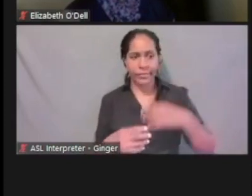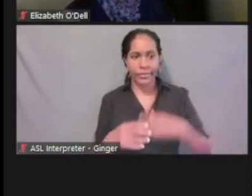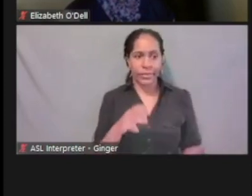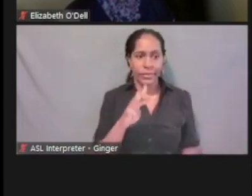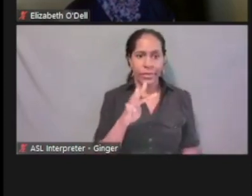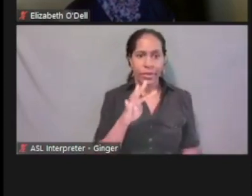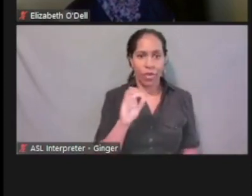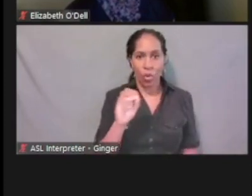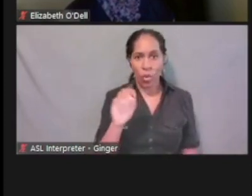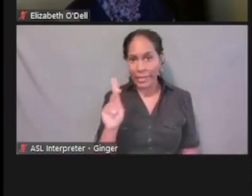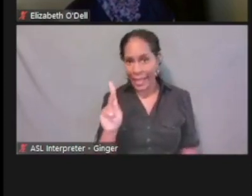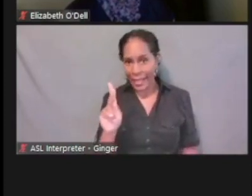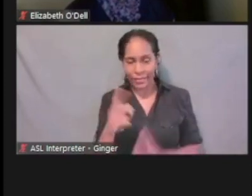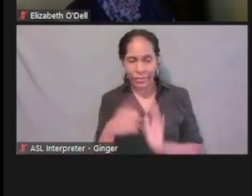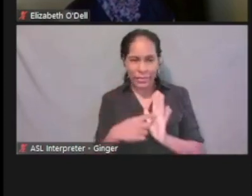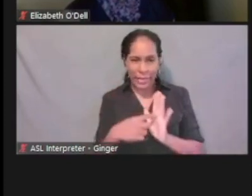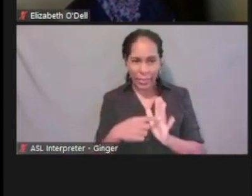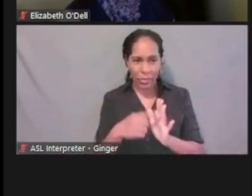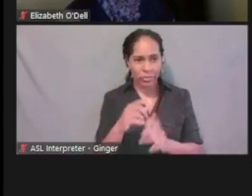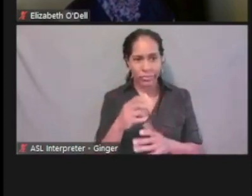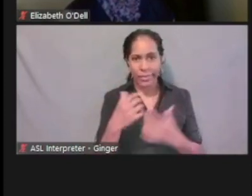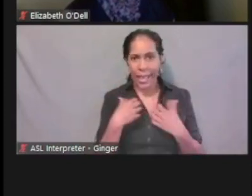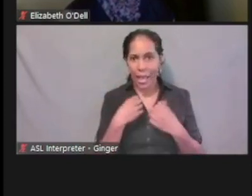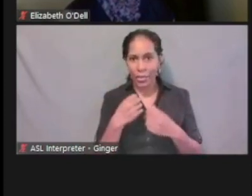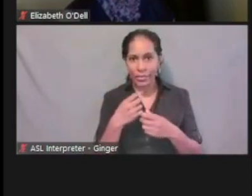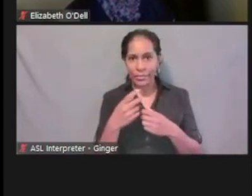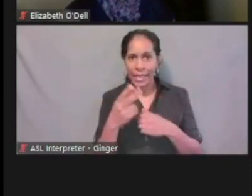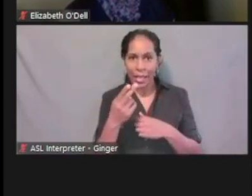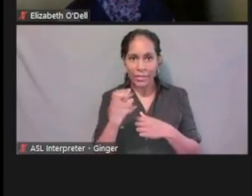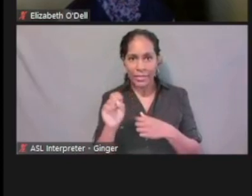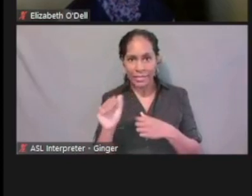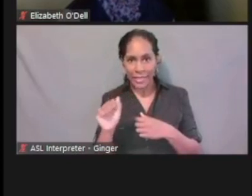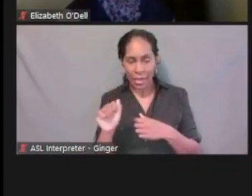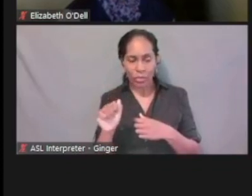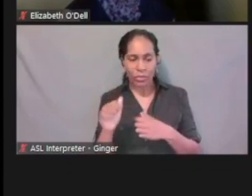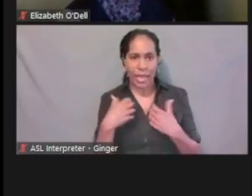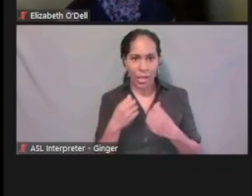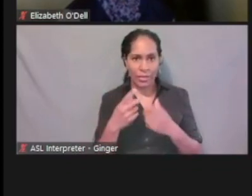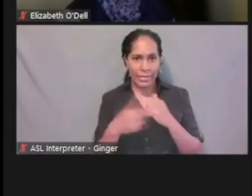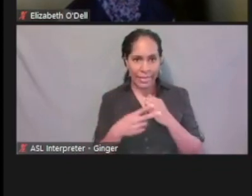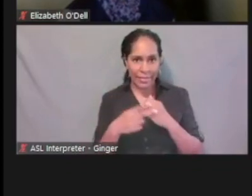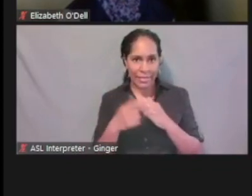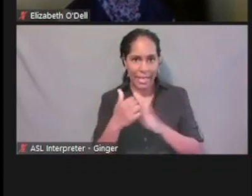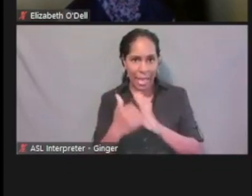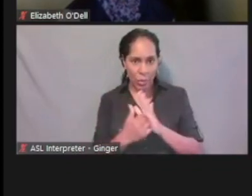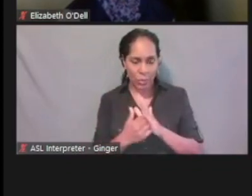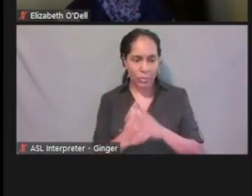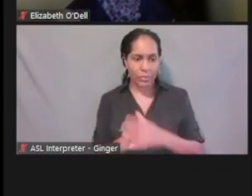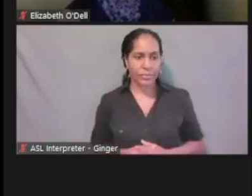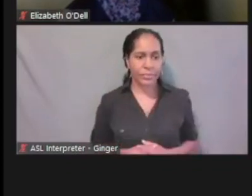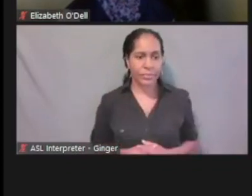it could be a health savings account. We're gonna say this one is the student loan interest.